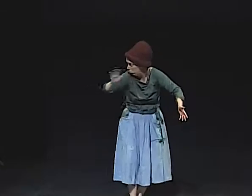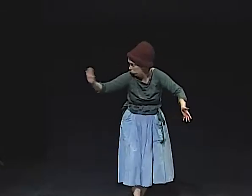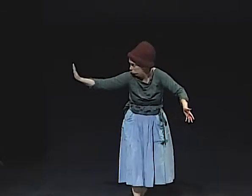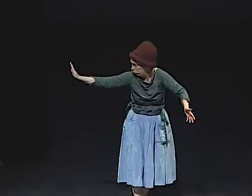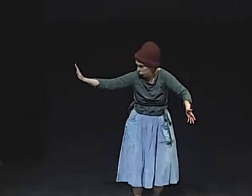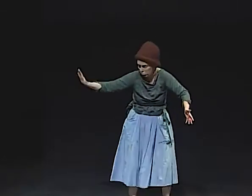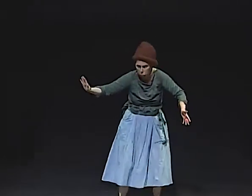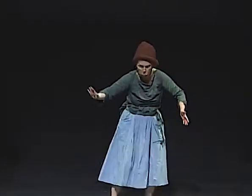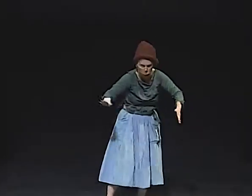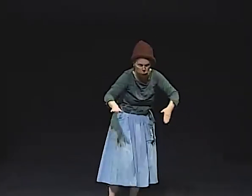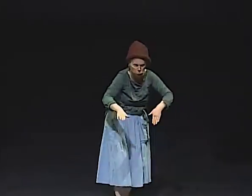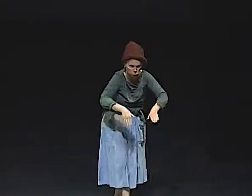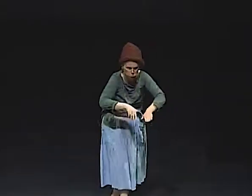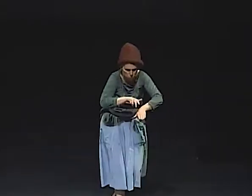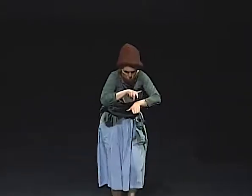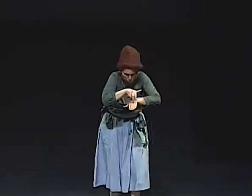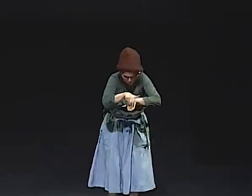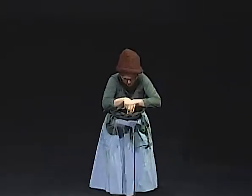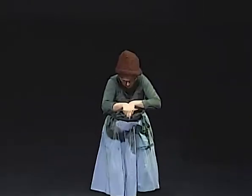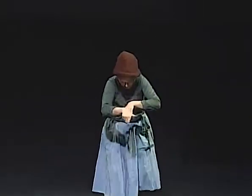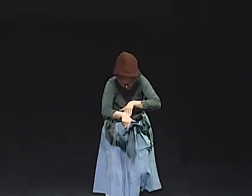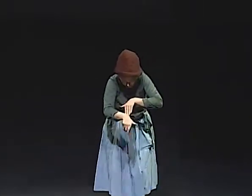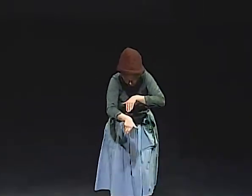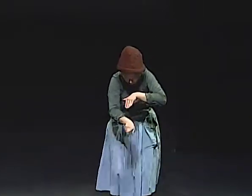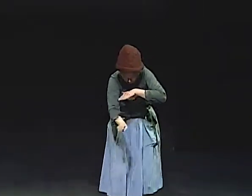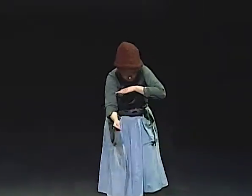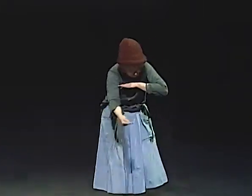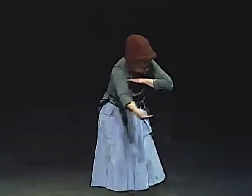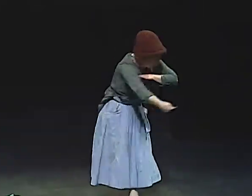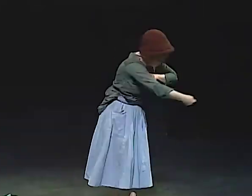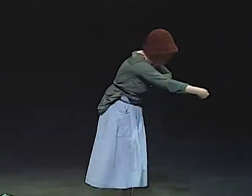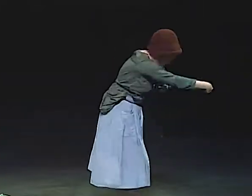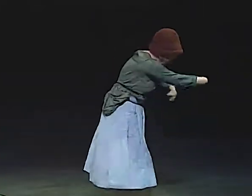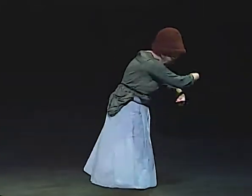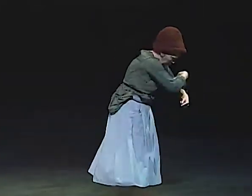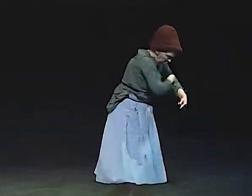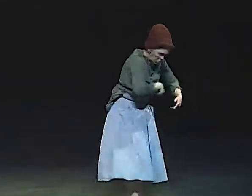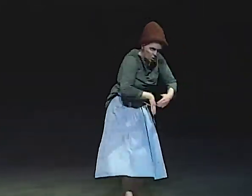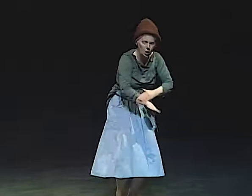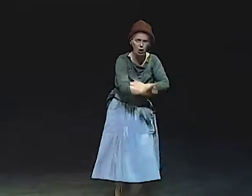"SO I'M GONNA GO THERE." SO I WENT DOWN THE STEPS